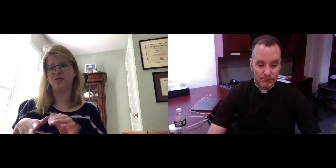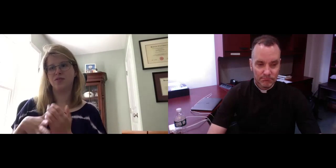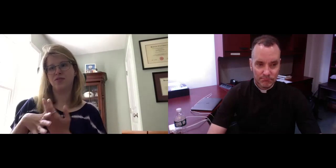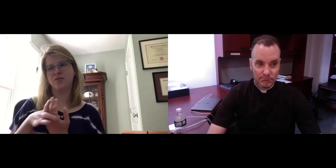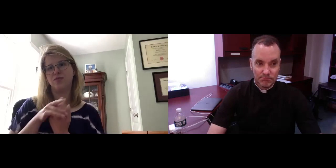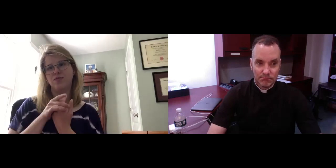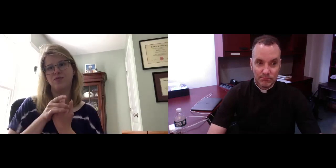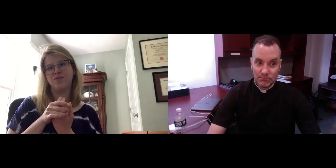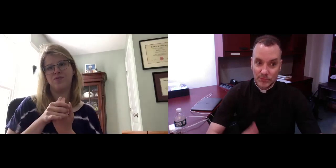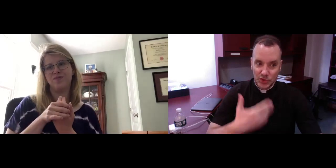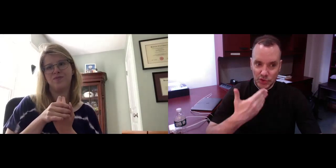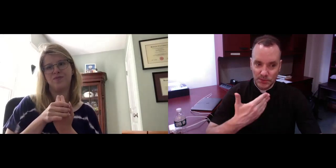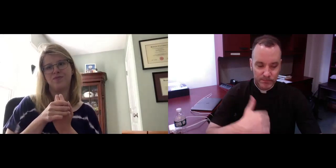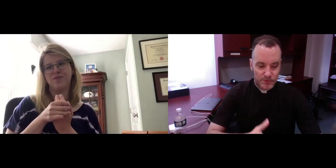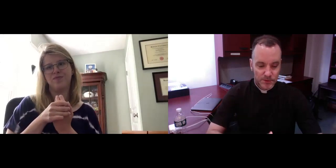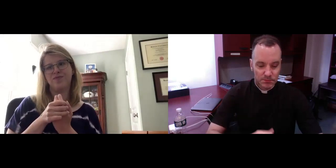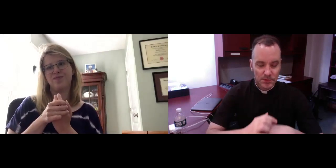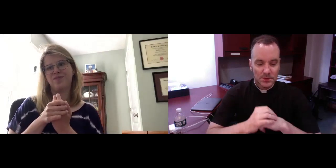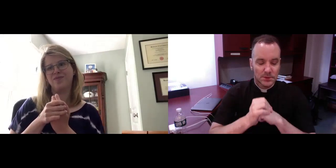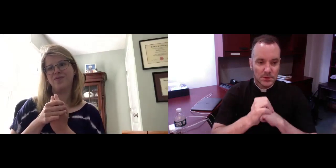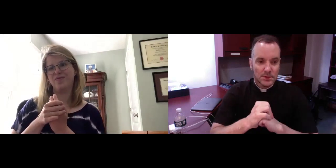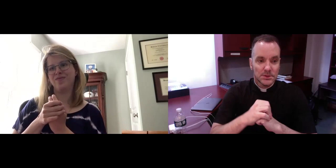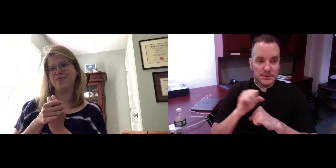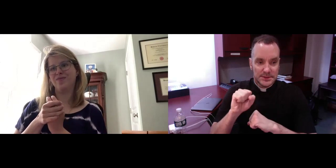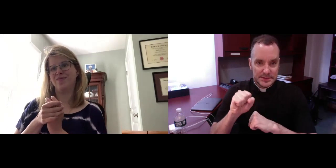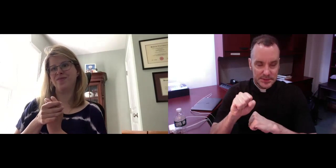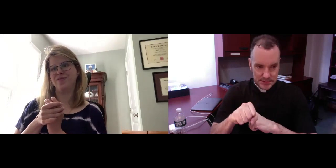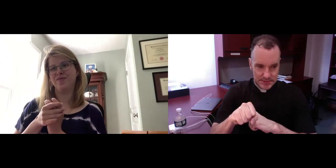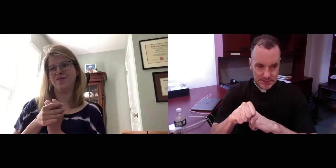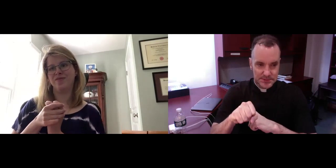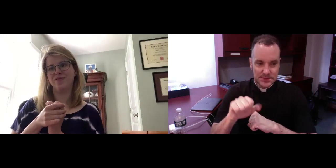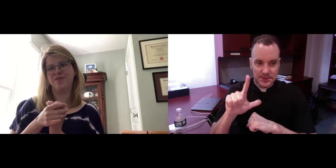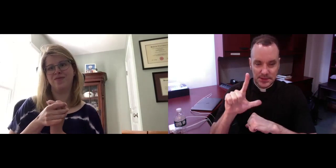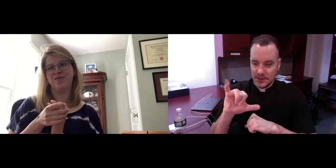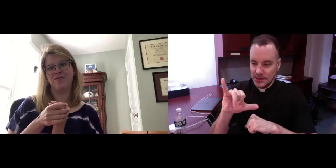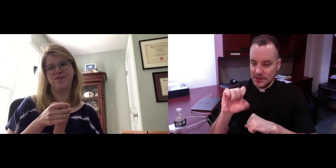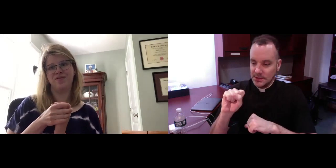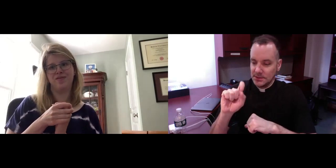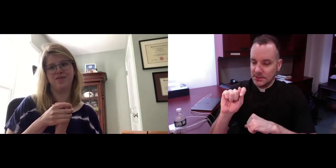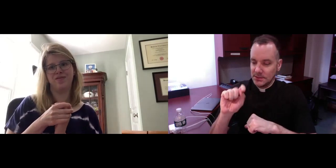reflections on the reading (Fr. Shawn): That's good.